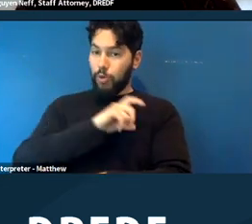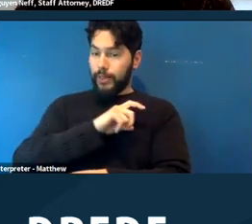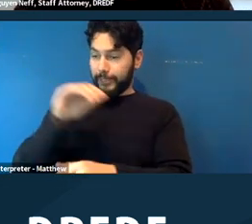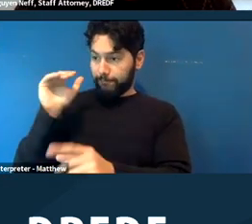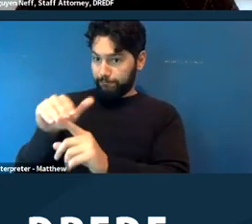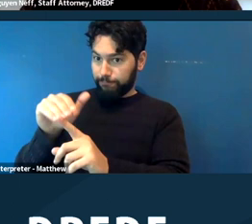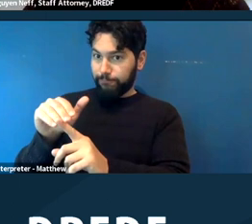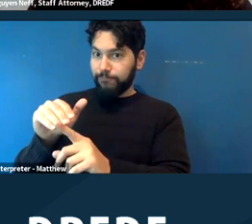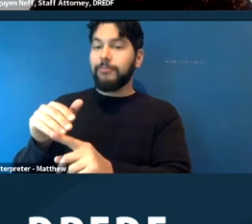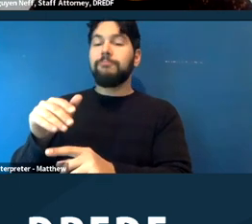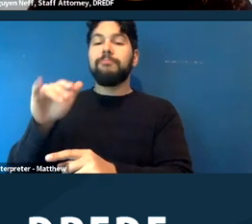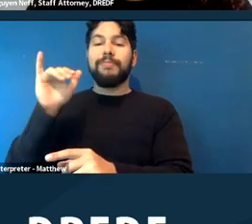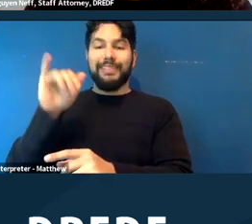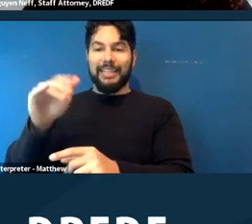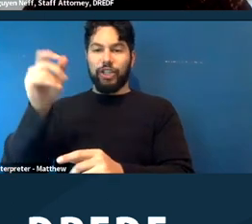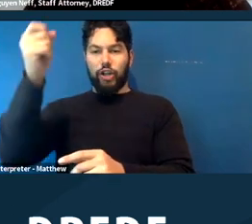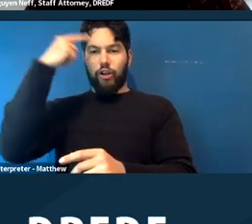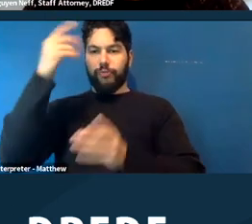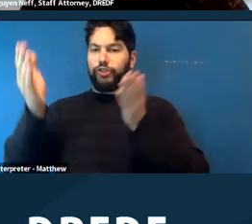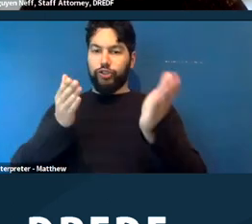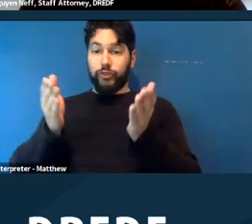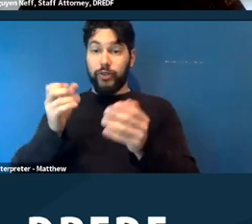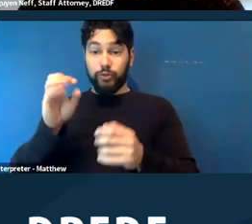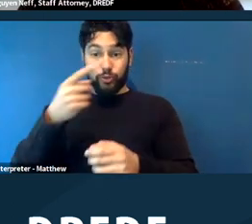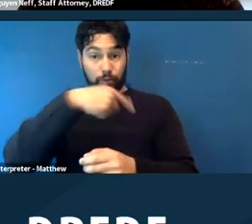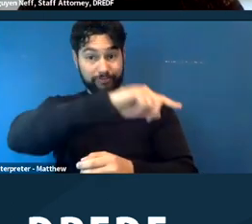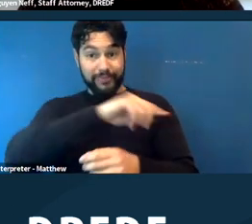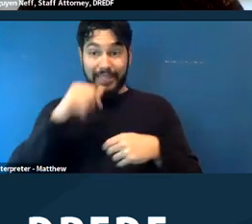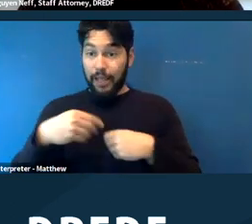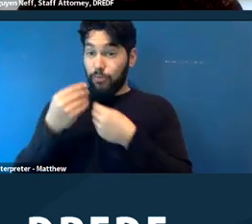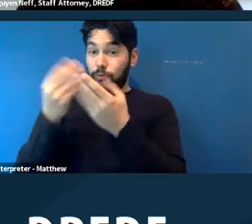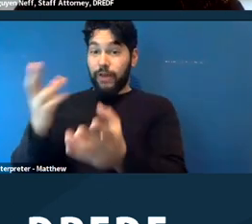Was a service of the government. By not providing that reasonable accommodation,